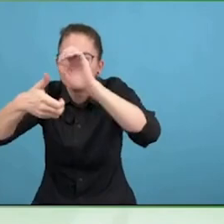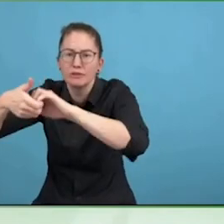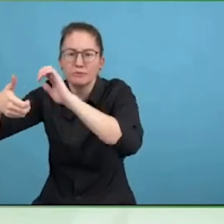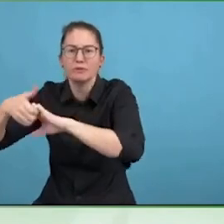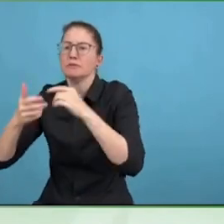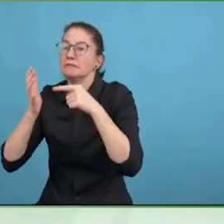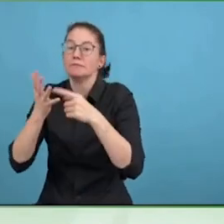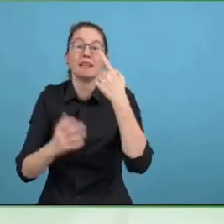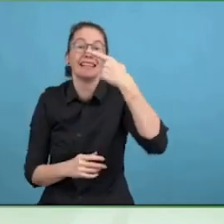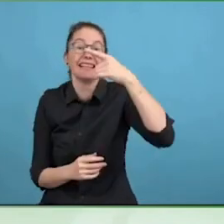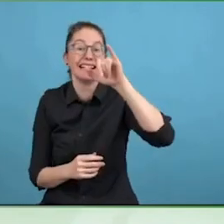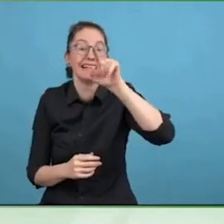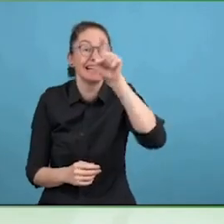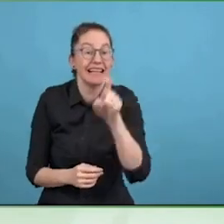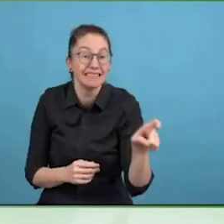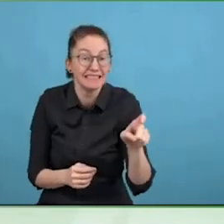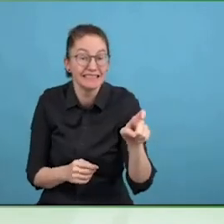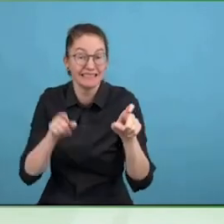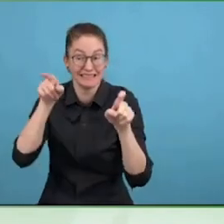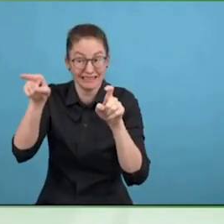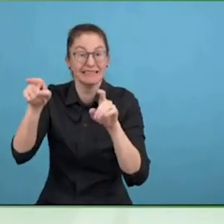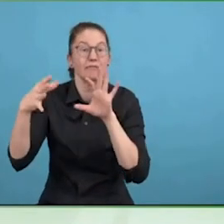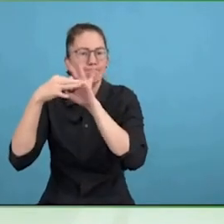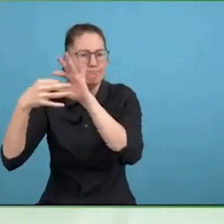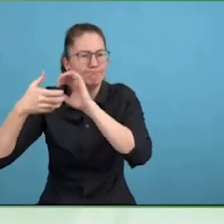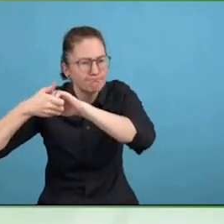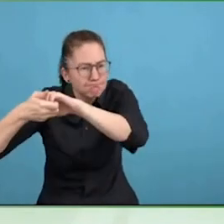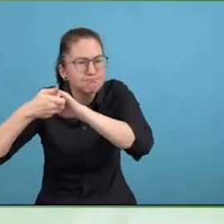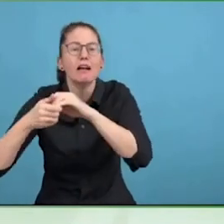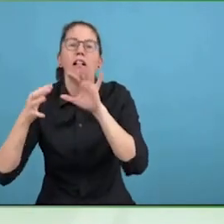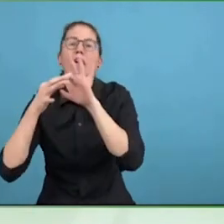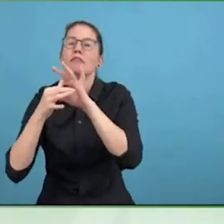This ties into the United Nations sustainable it goes?